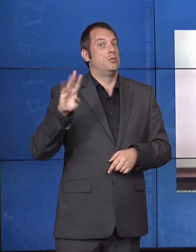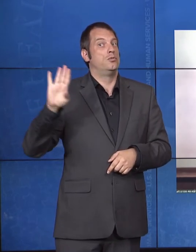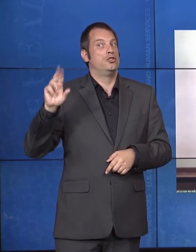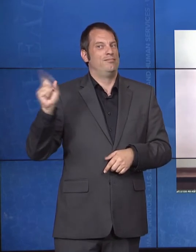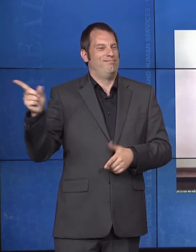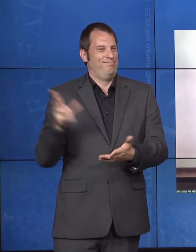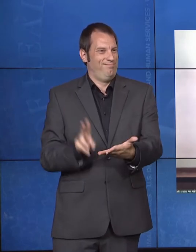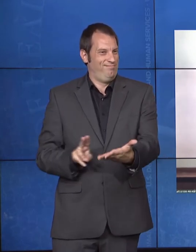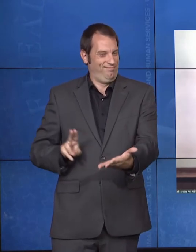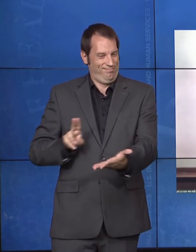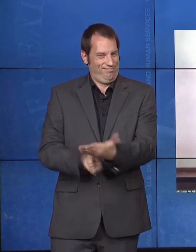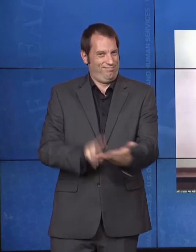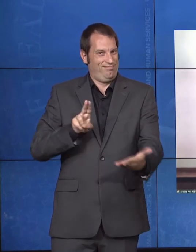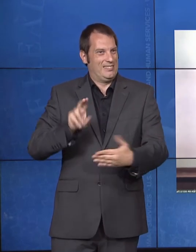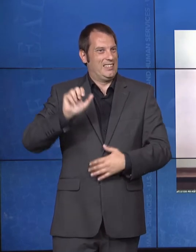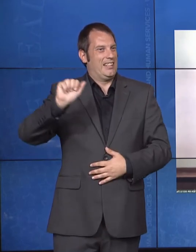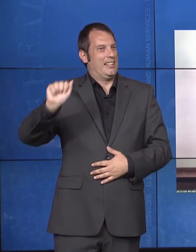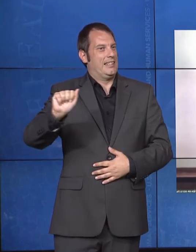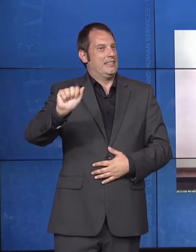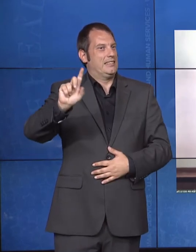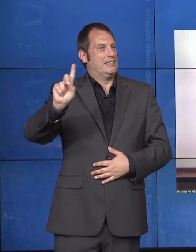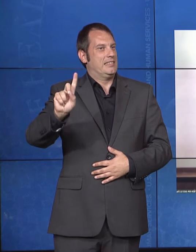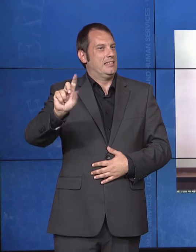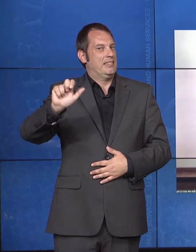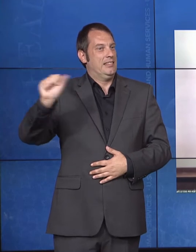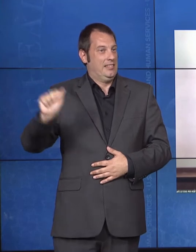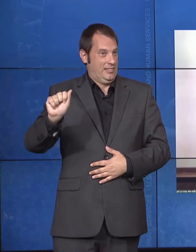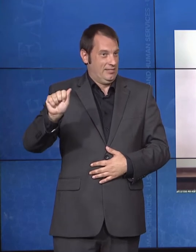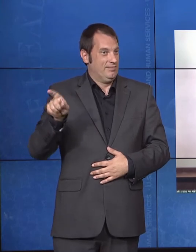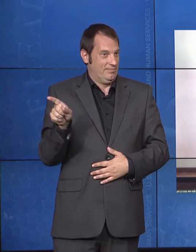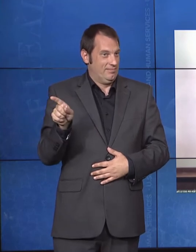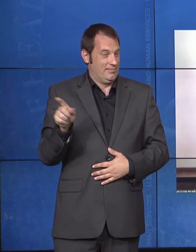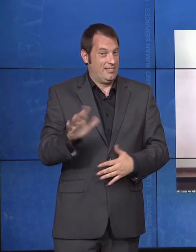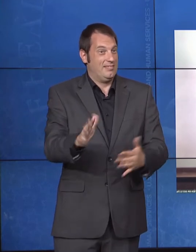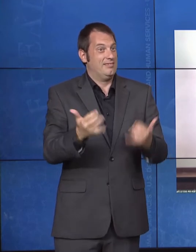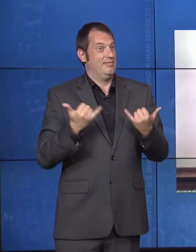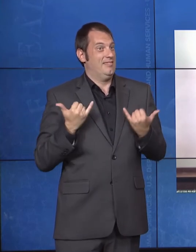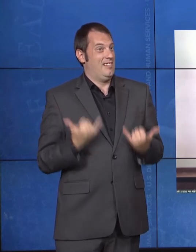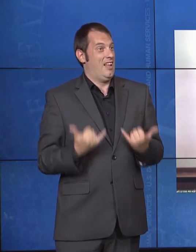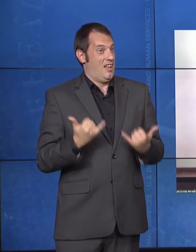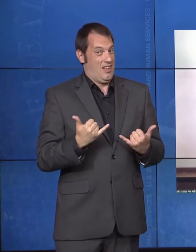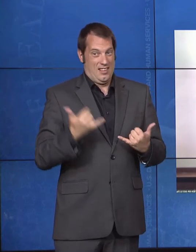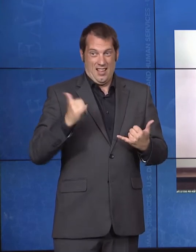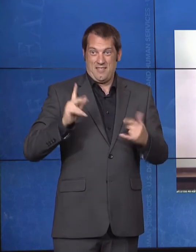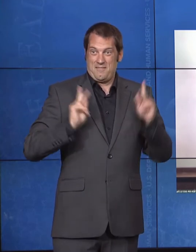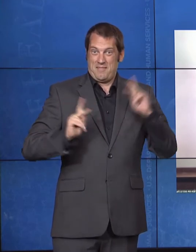the protections, rights, and higher expectations offered by the ADA. Our nation's stronger